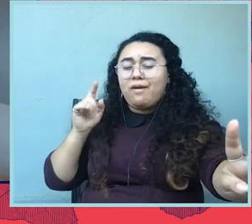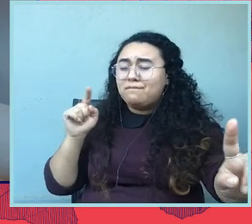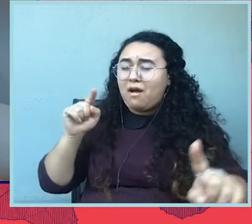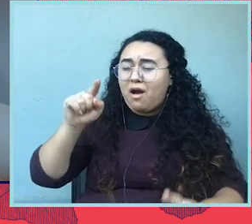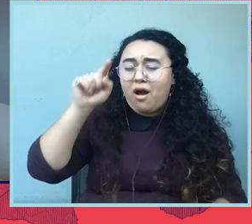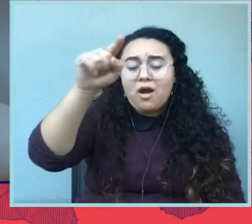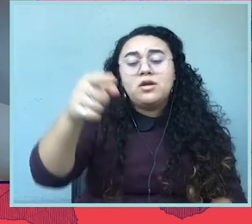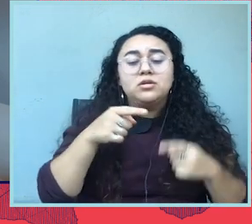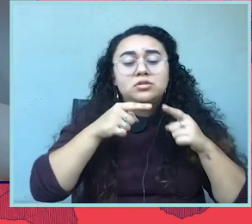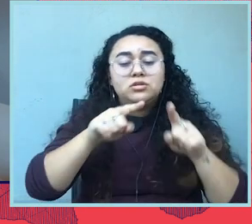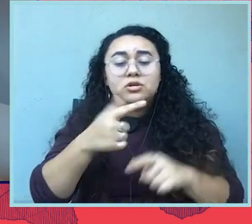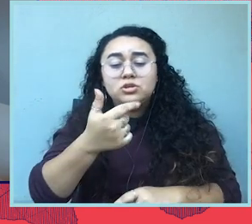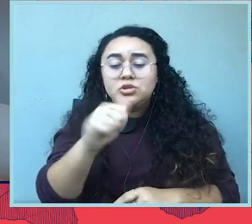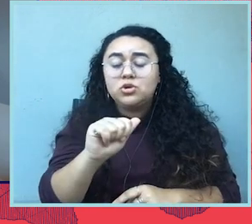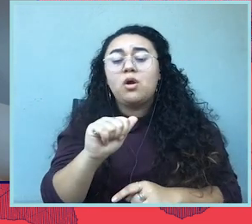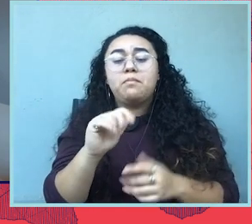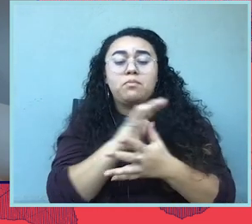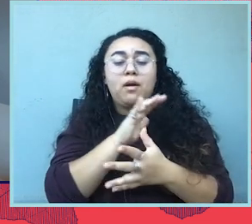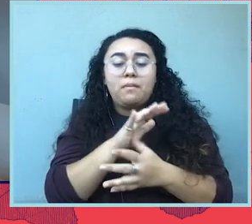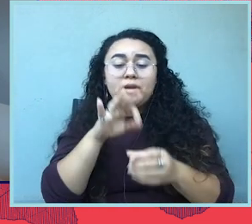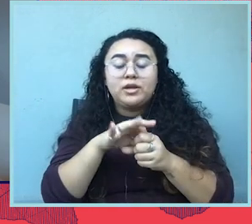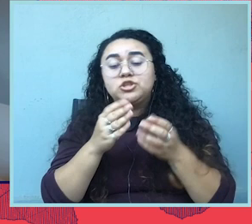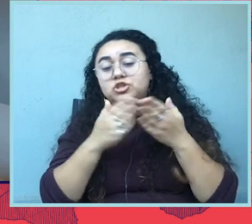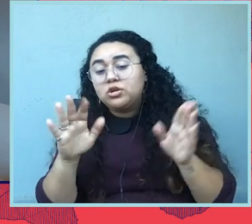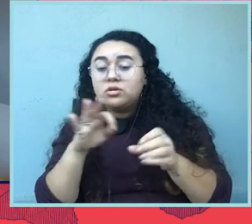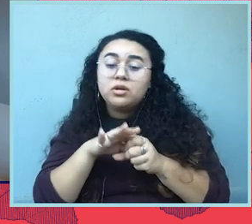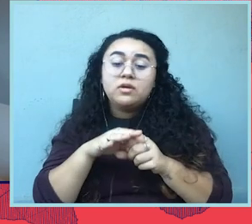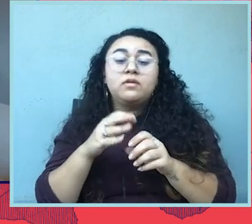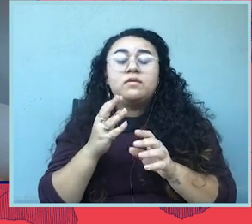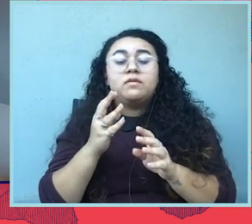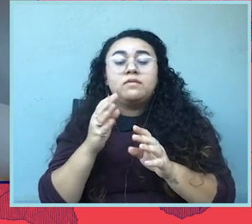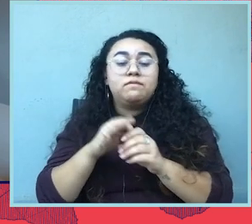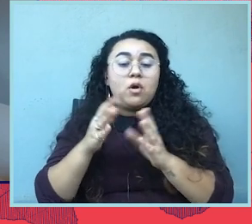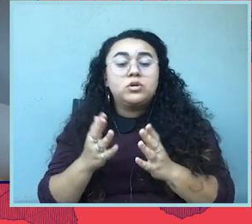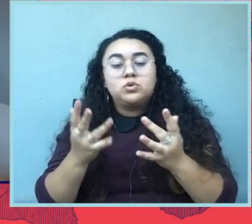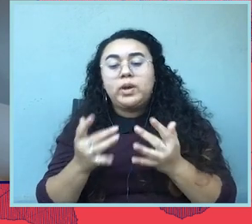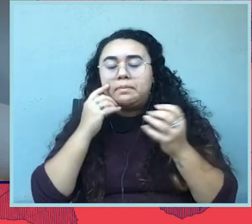Georgia's primaries and during the general election, with voters waiting multiple hours